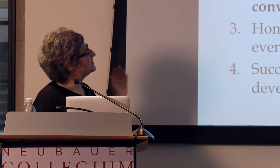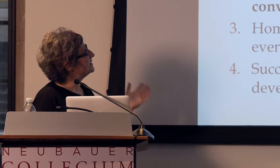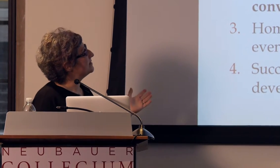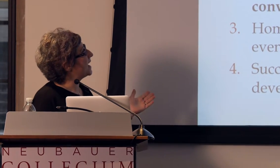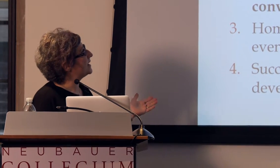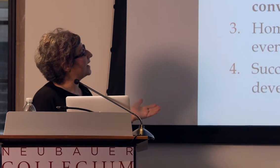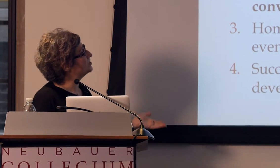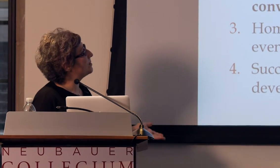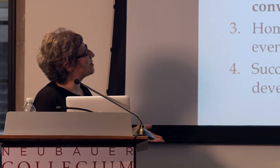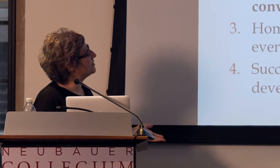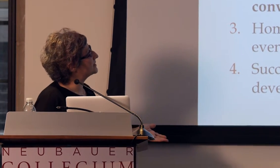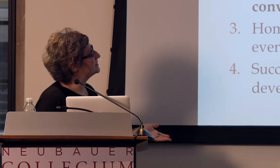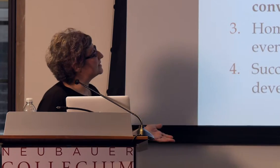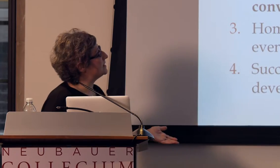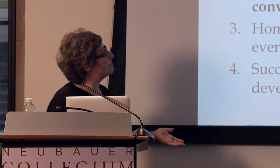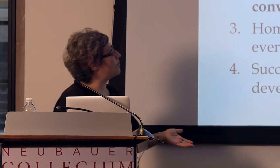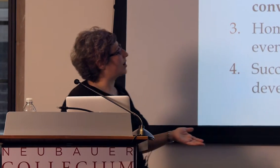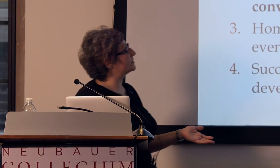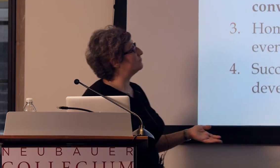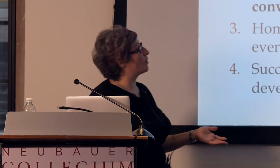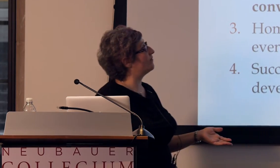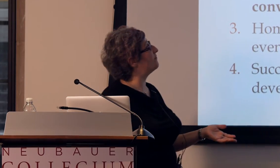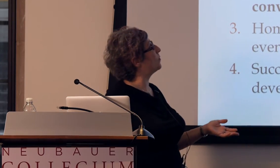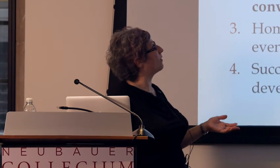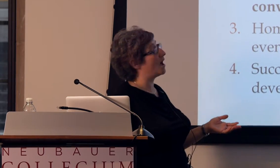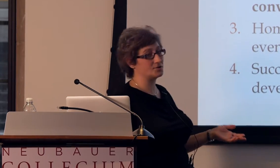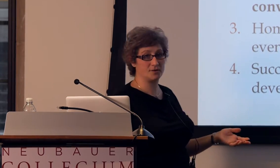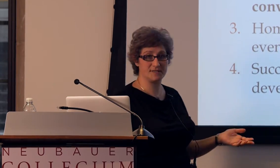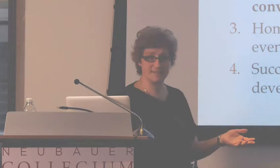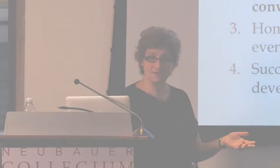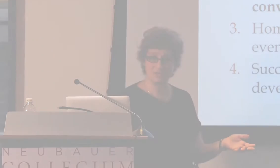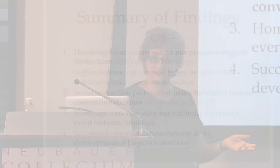we see that handshake complexity marks morphophonological distinctions